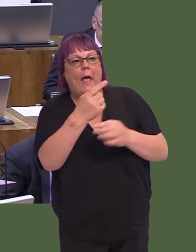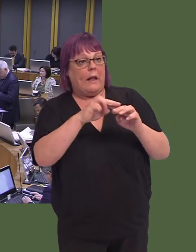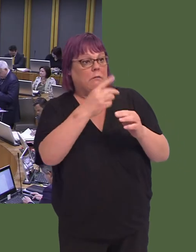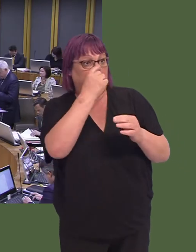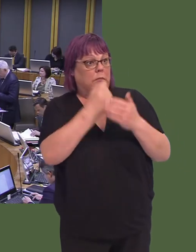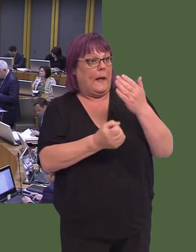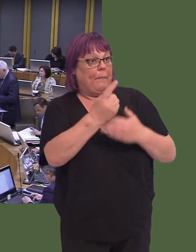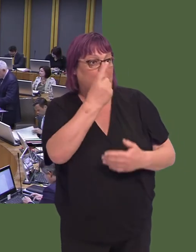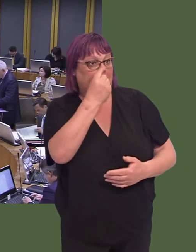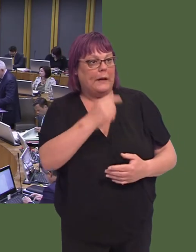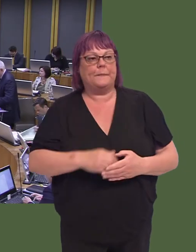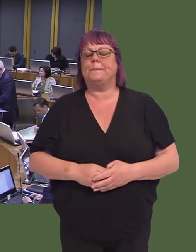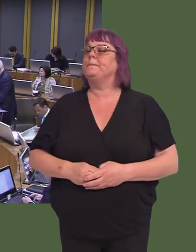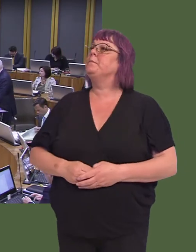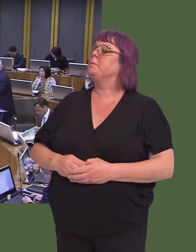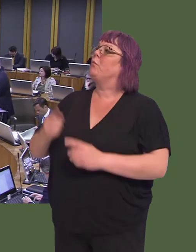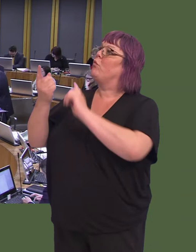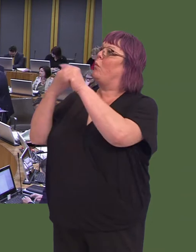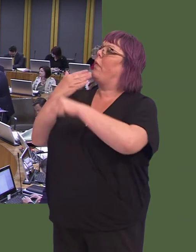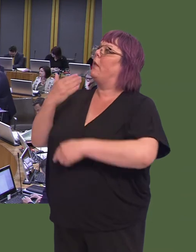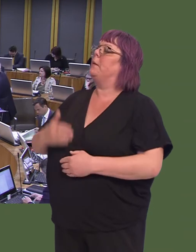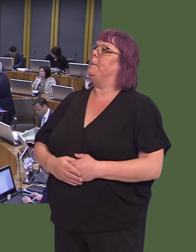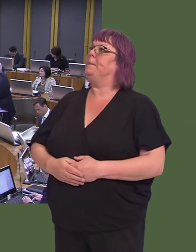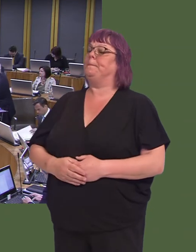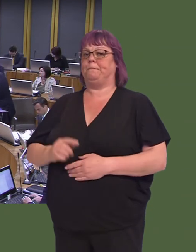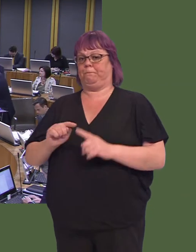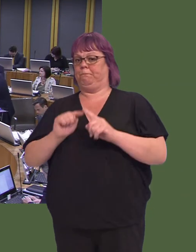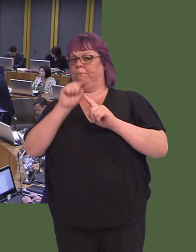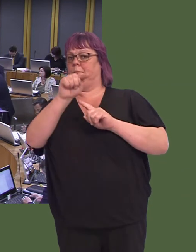Rhun ap Iorwerth AM: Thank you very much.